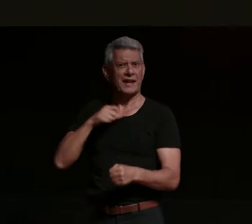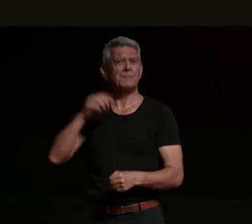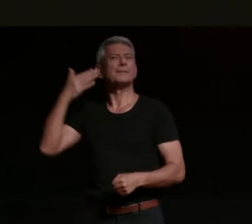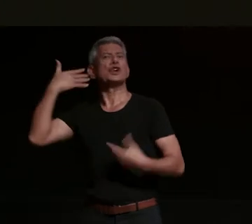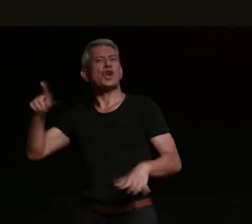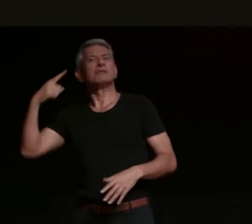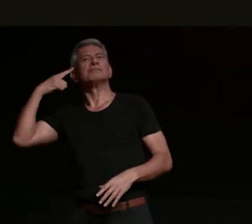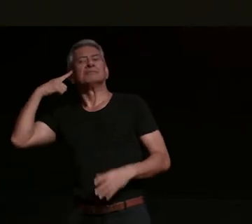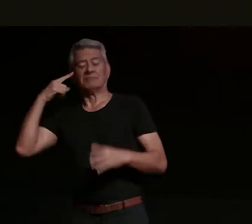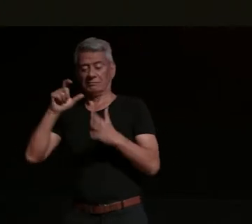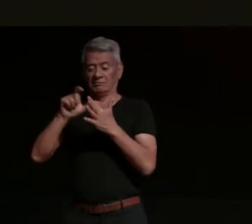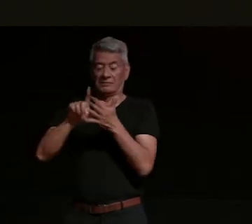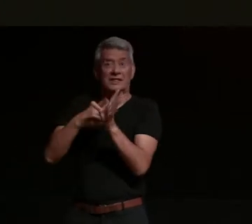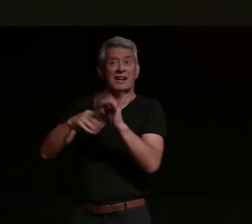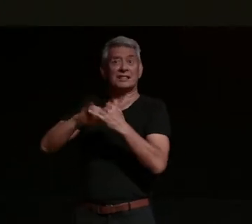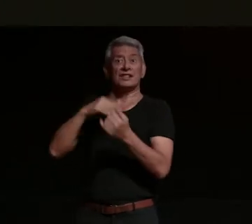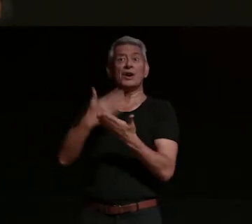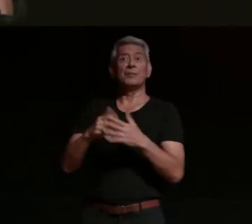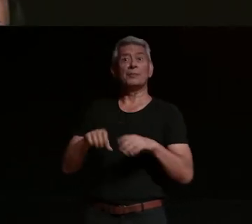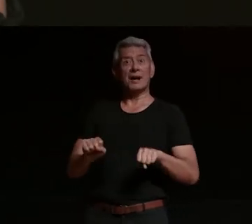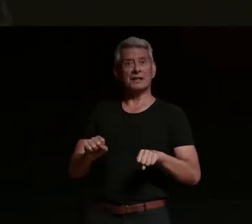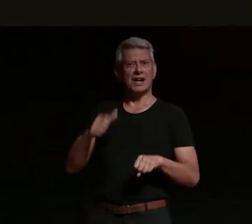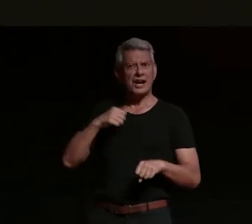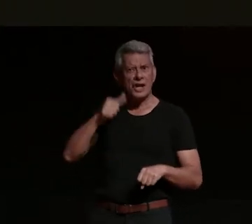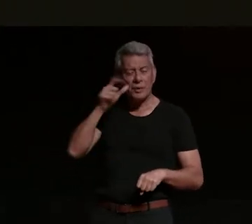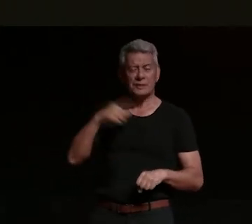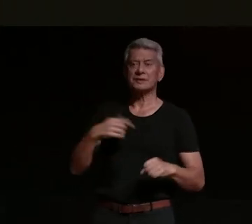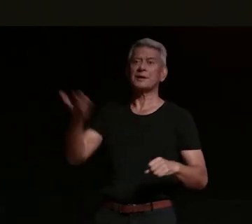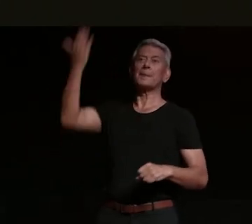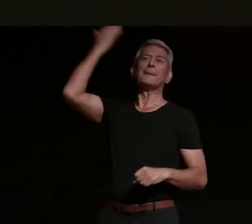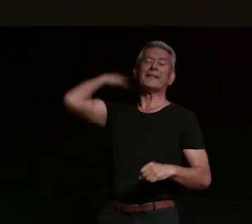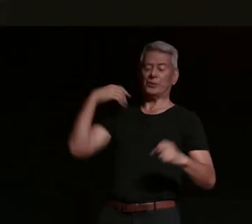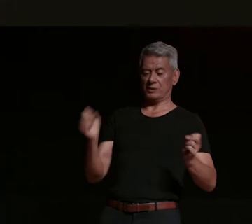i found that out when i had my bike towed back from sydney after being at mardi gras where that's